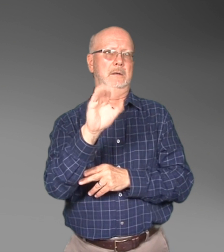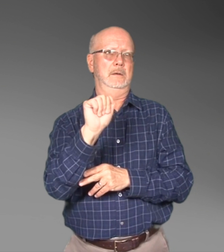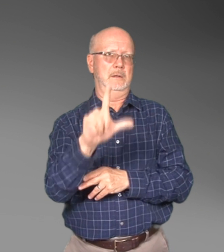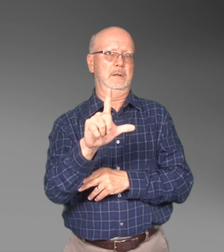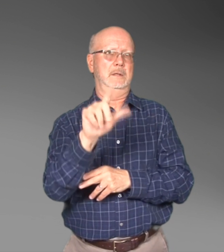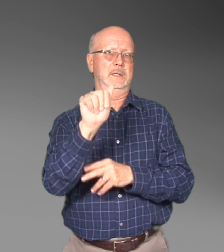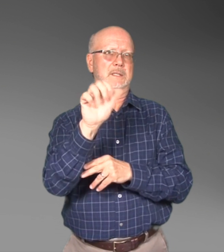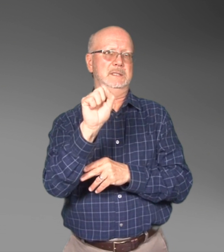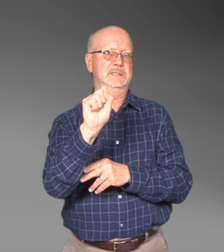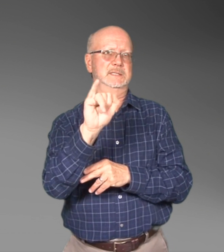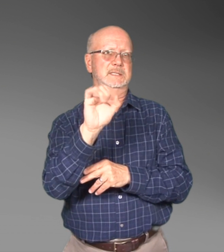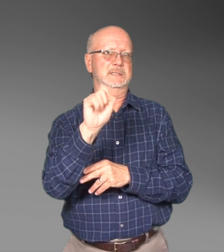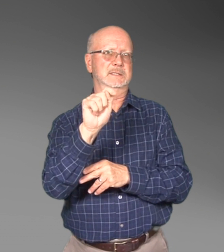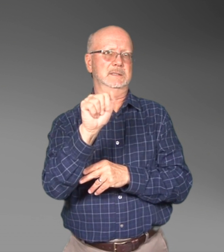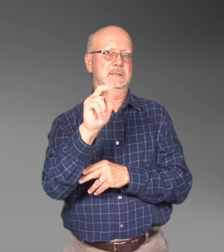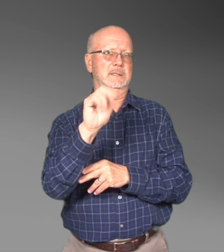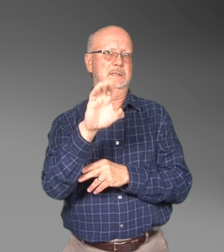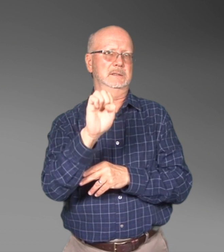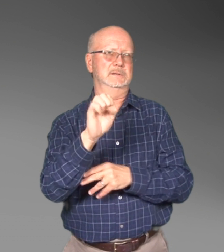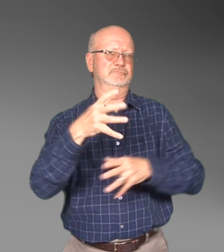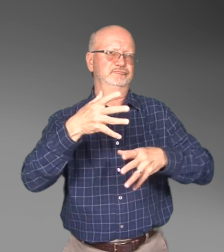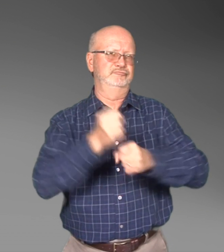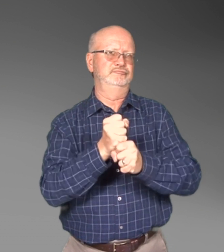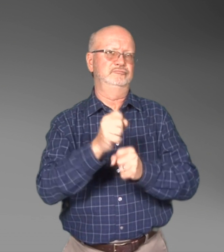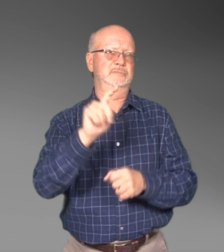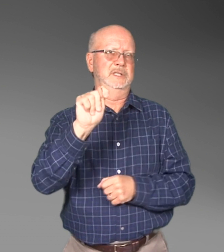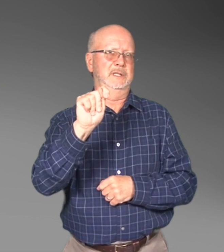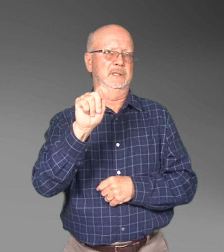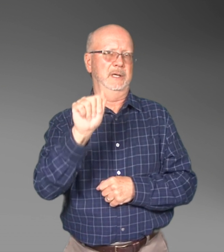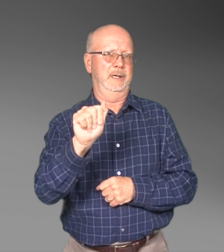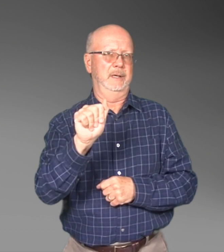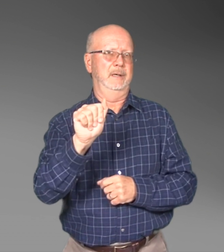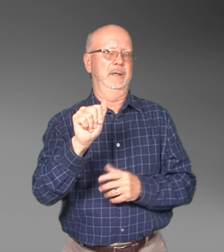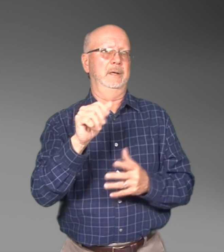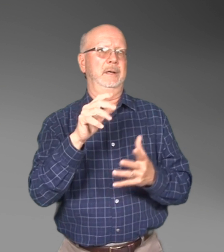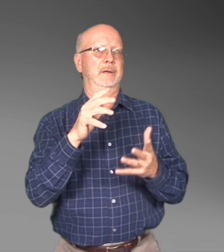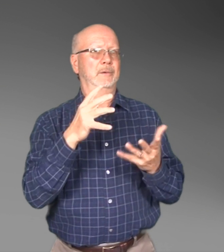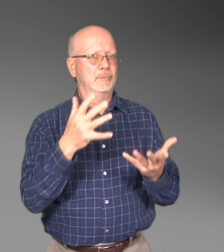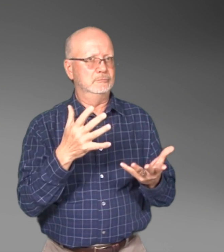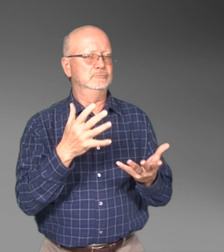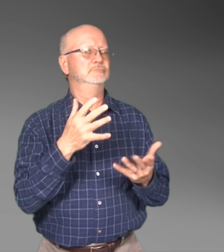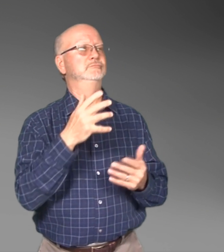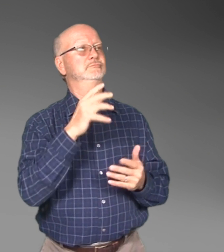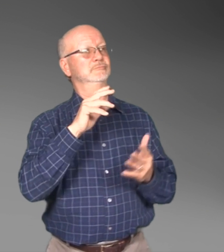through direct communication.